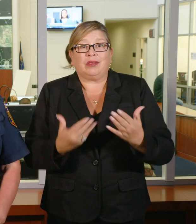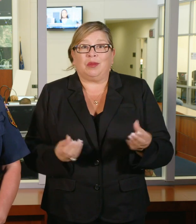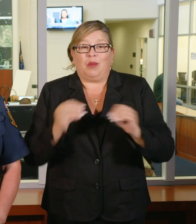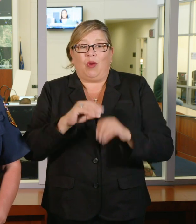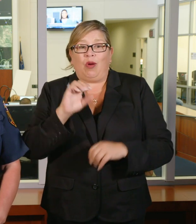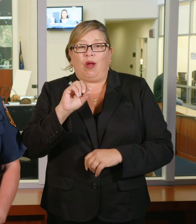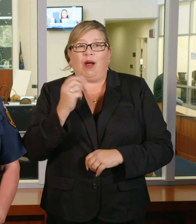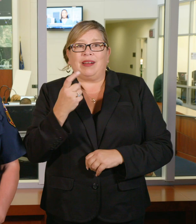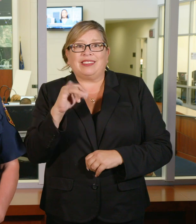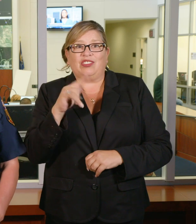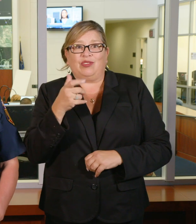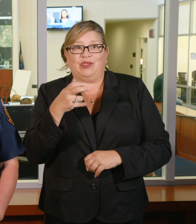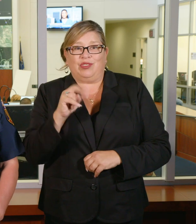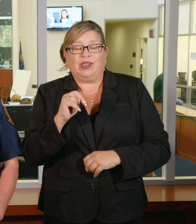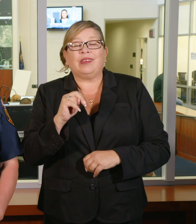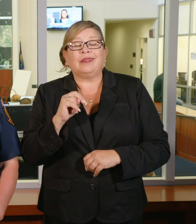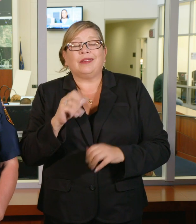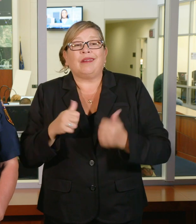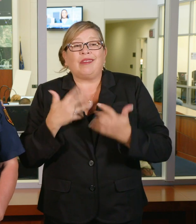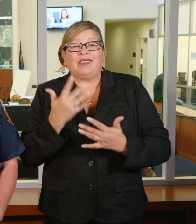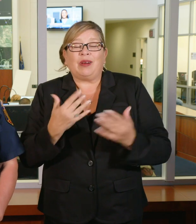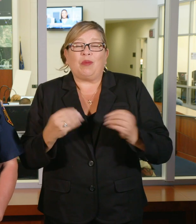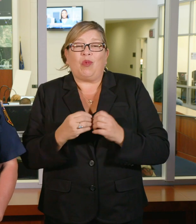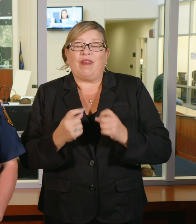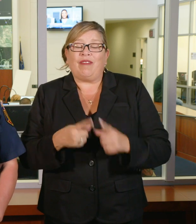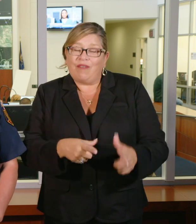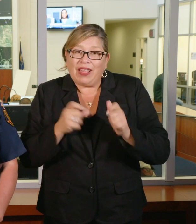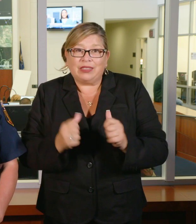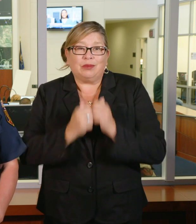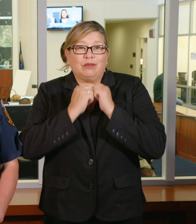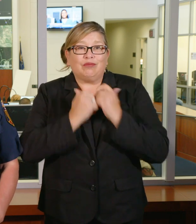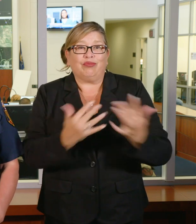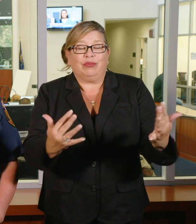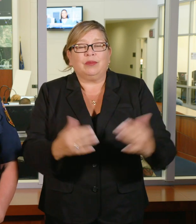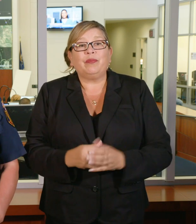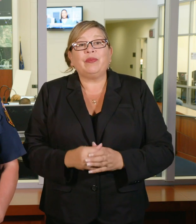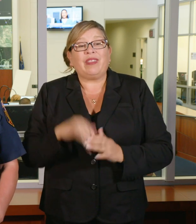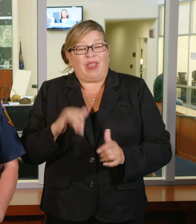more rapidly. It also removes the surface fueled moisture, which increases the